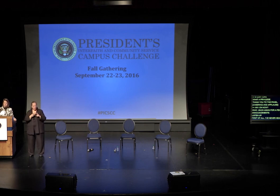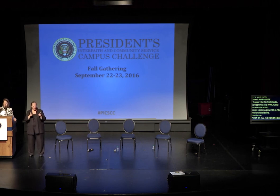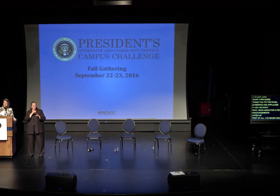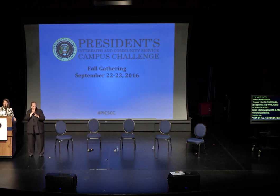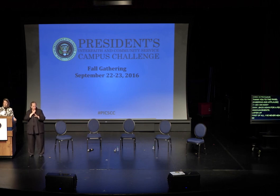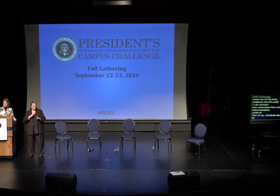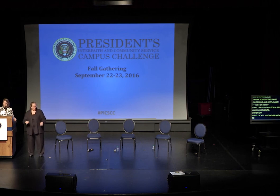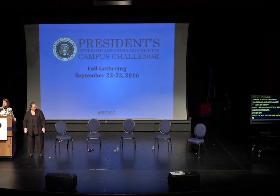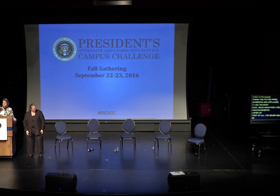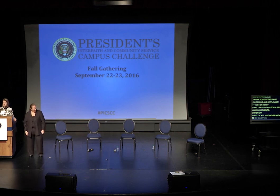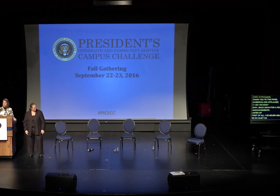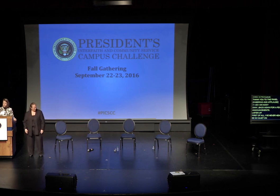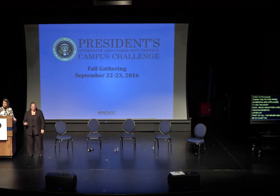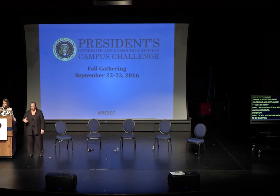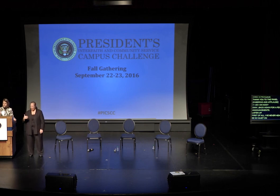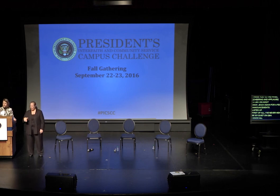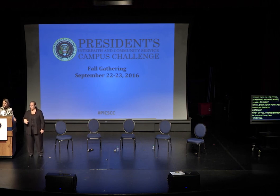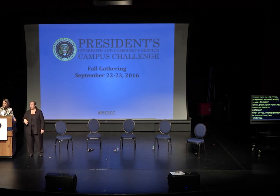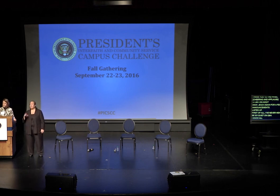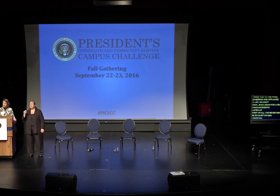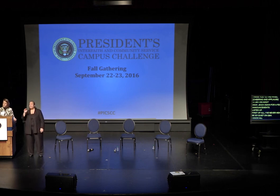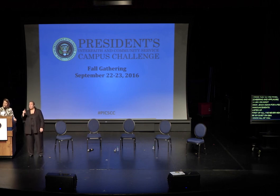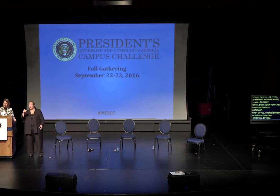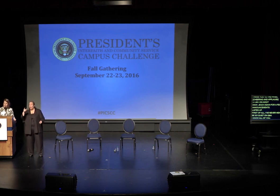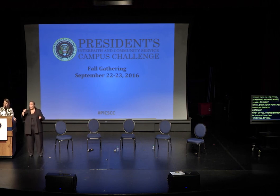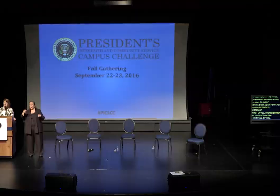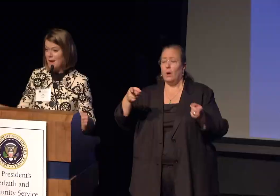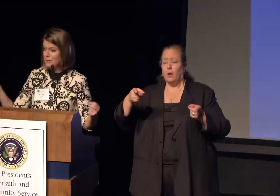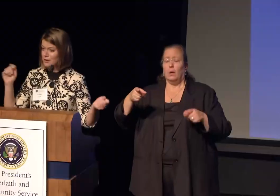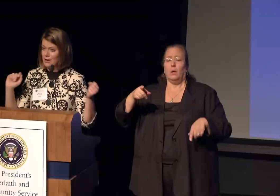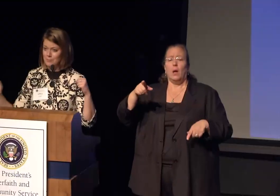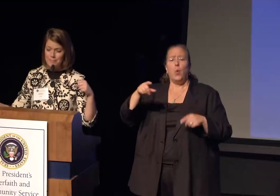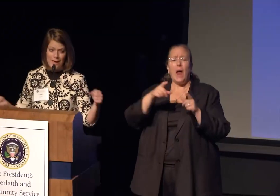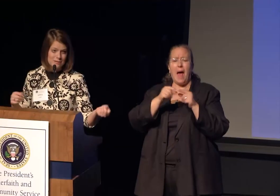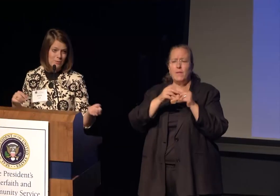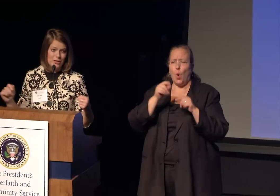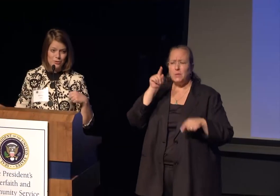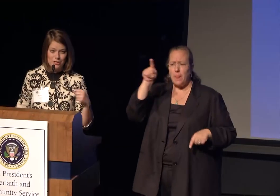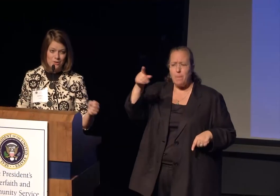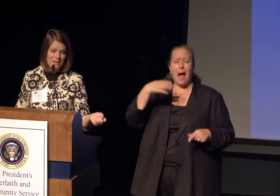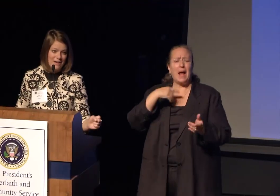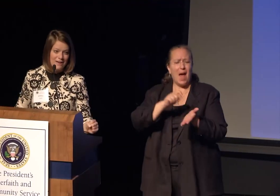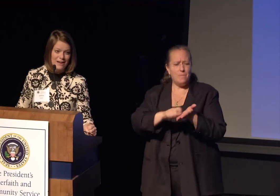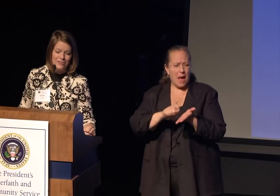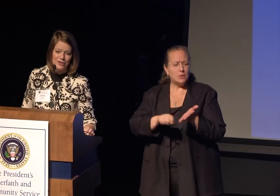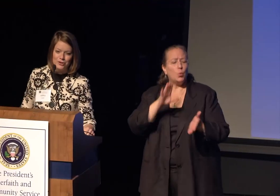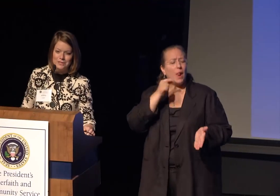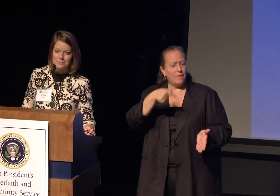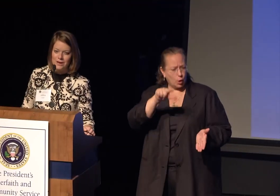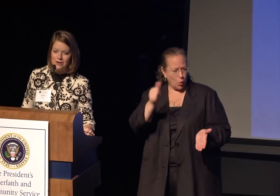There's notes in the back of your welcome packet. I'm running around with pens. We'll do a Q&A again in the closing plenary.